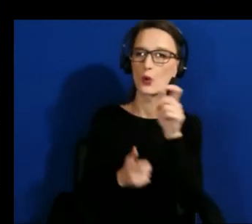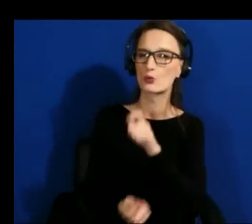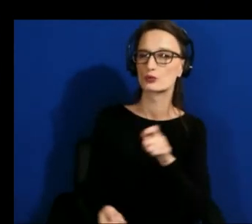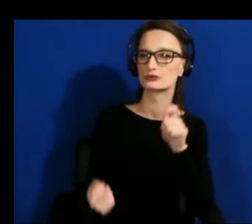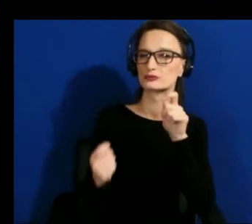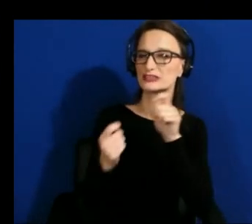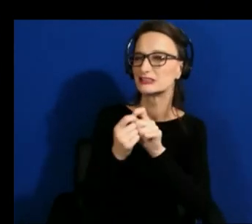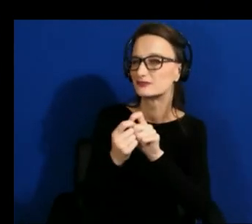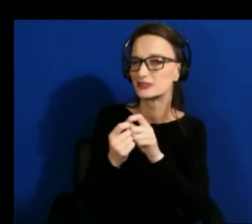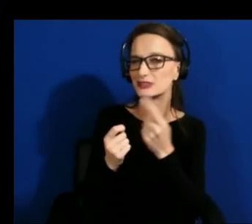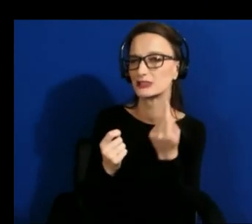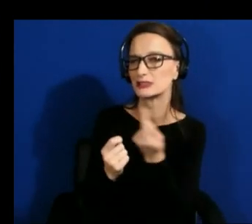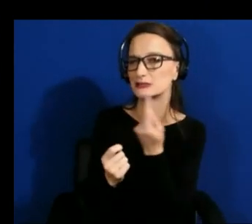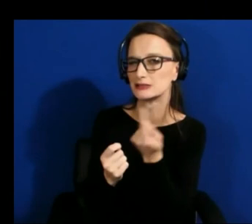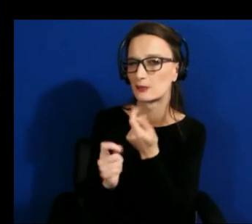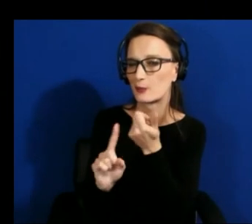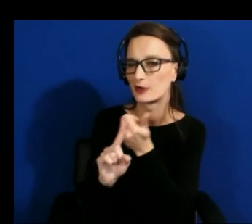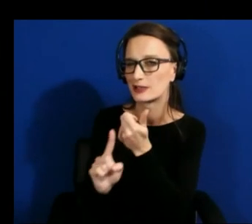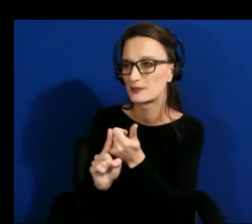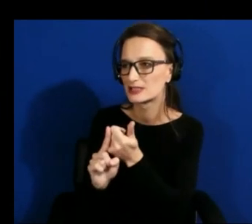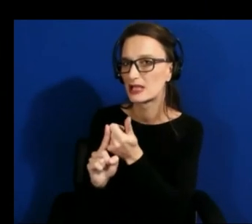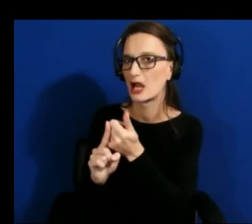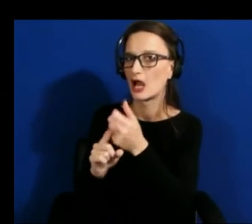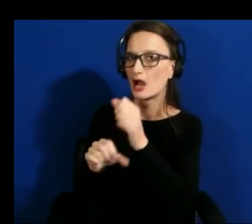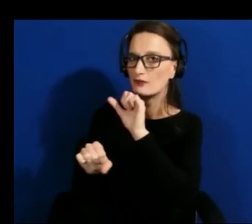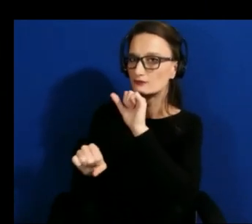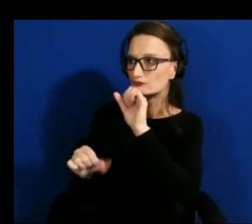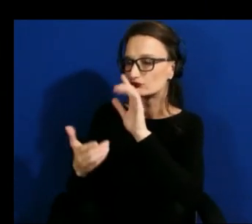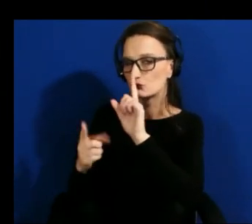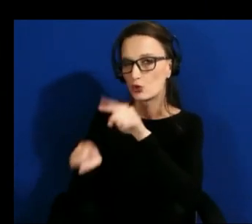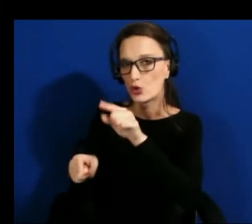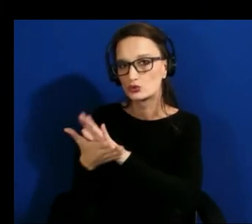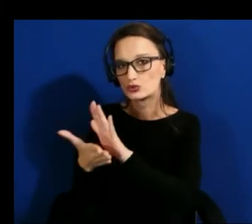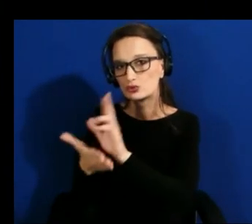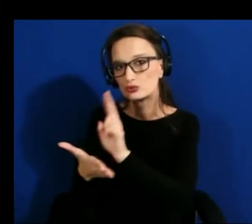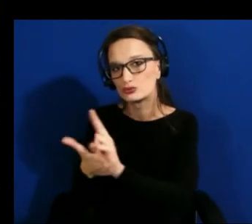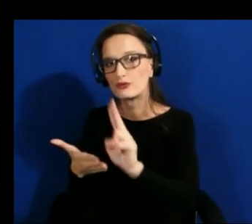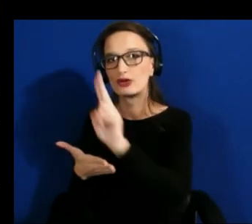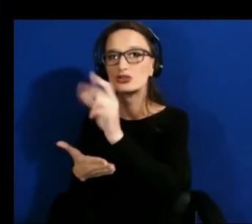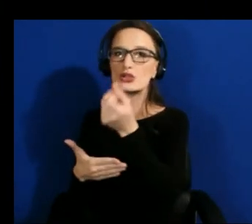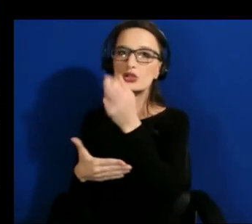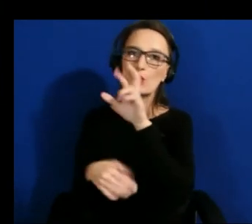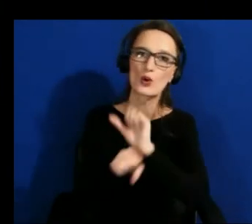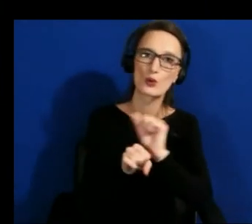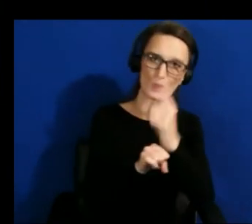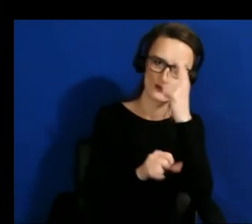who's at a university or at a certain company i think i think just in general um what are what